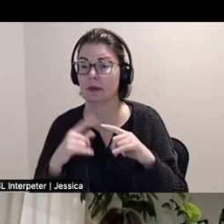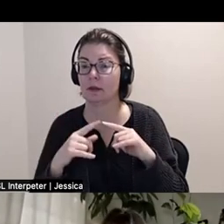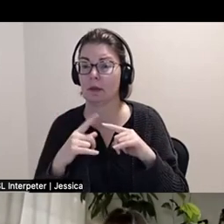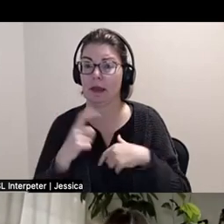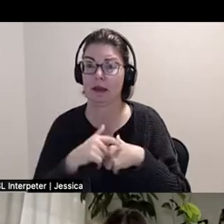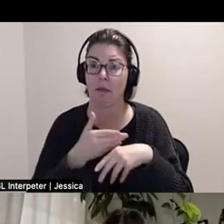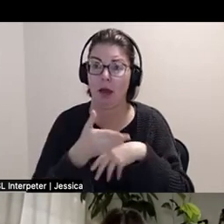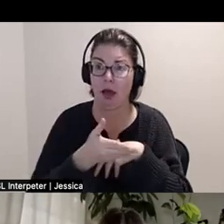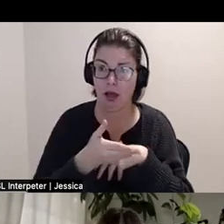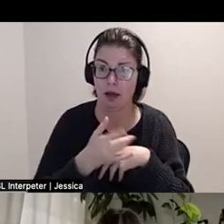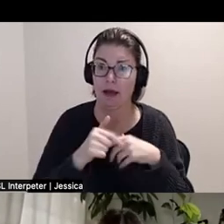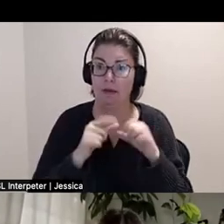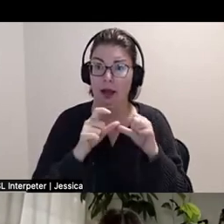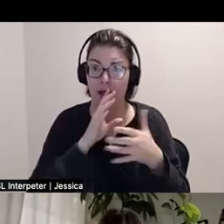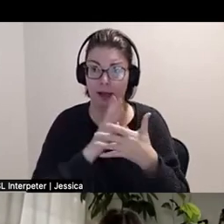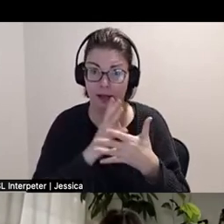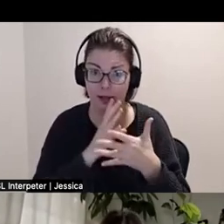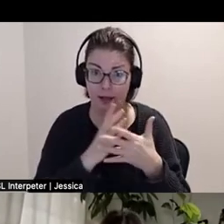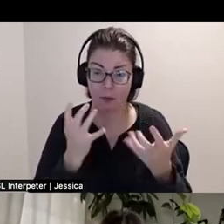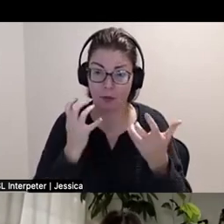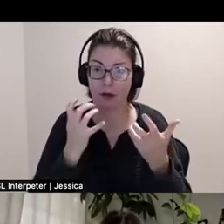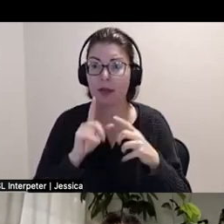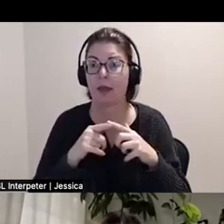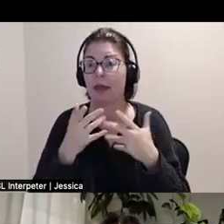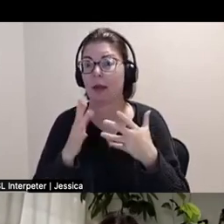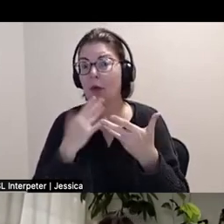And two, if I keep talking, even though I want to, things are going to go bad.